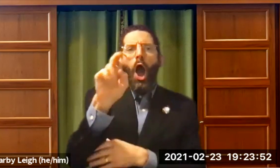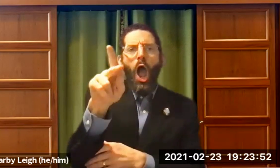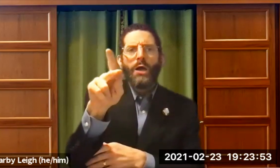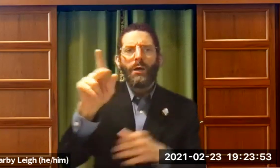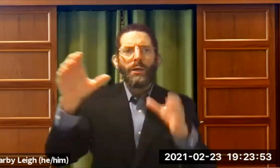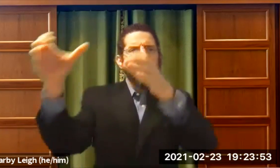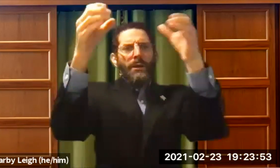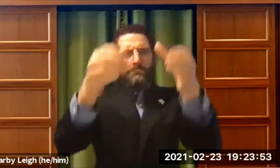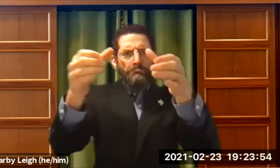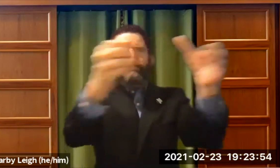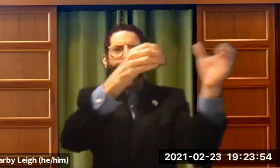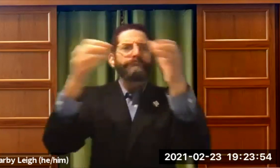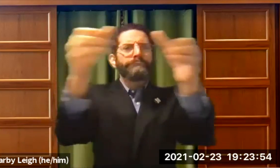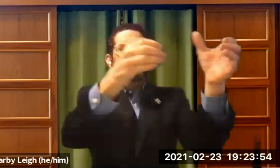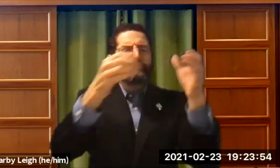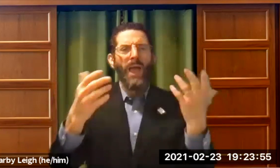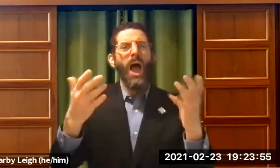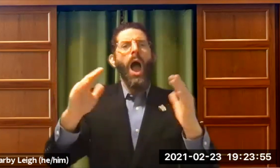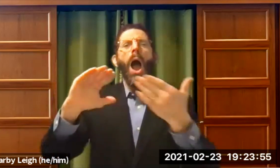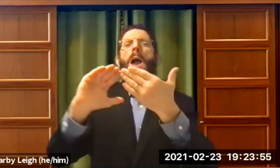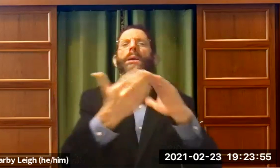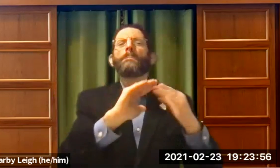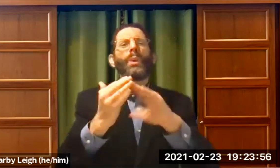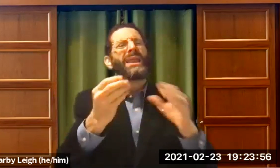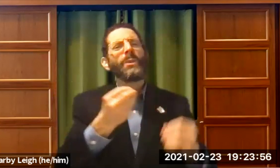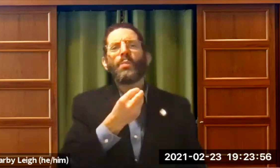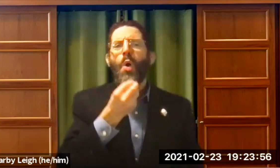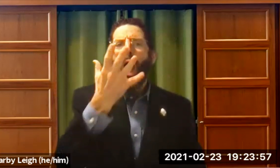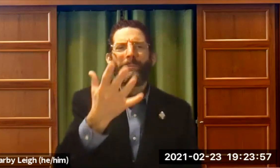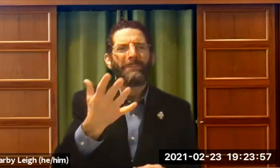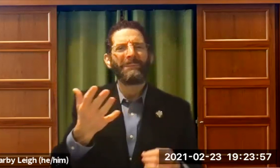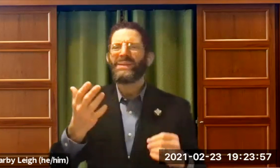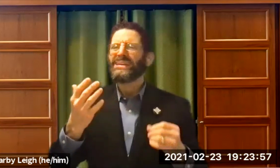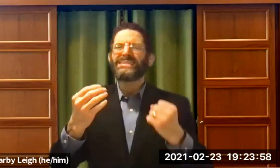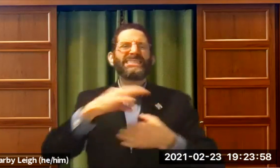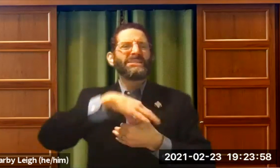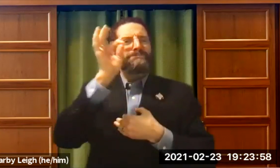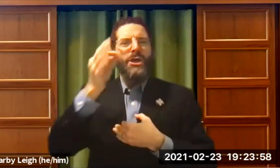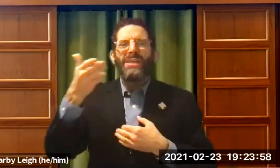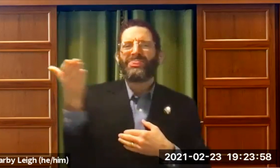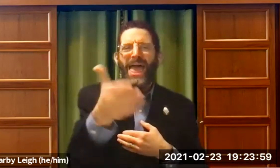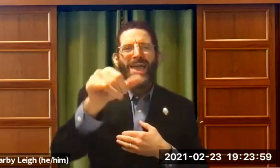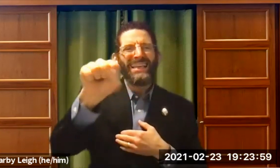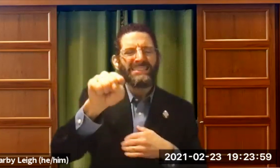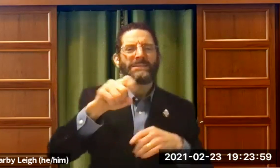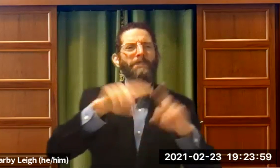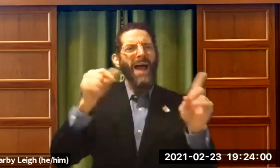They weren't permanent. They moved around. The Arc was a temporary arc that got moved around.